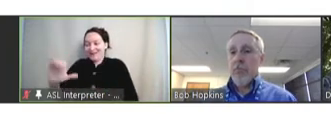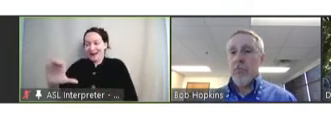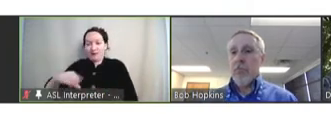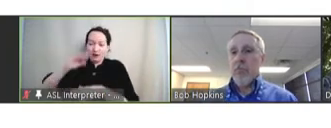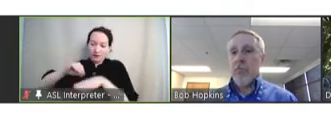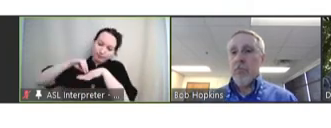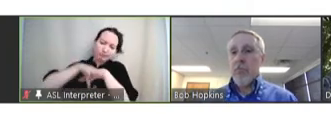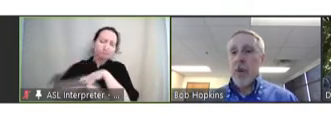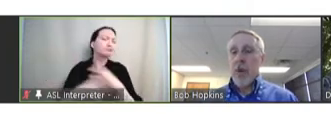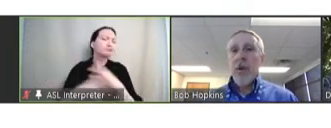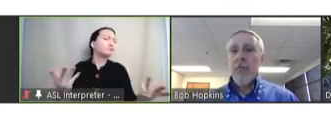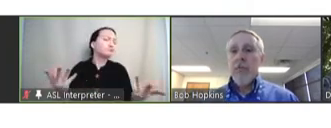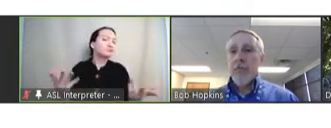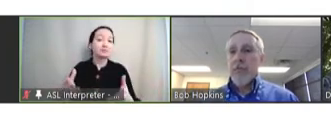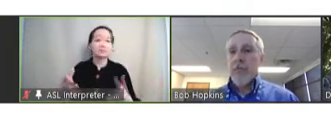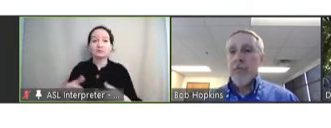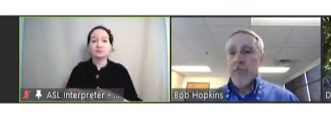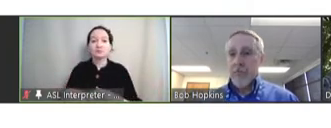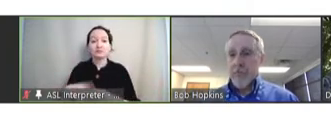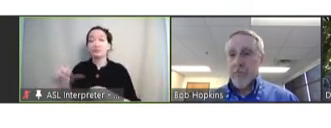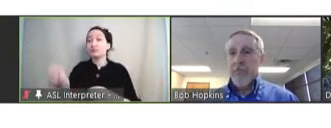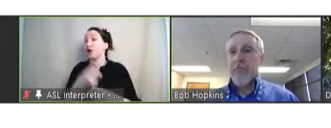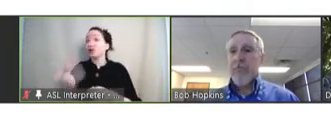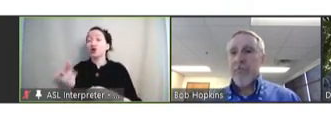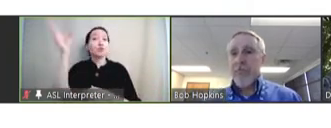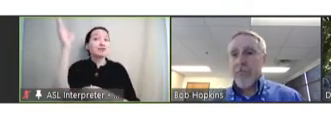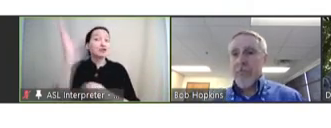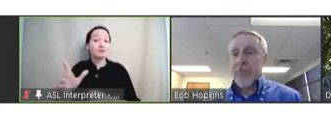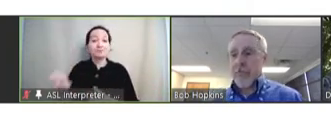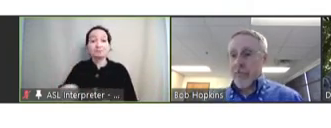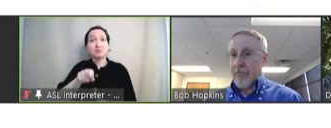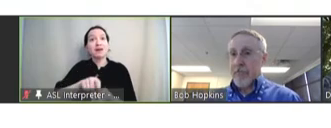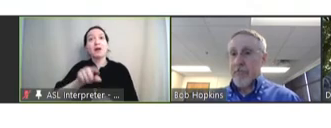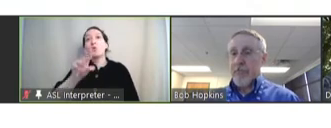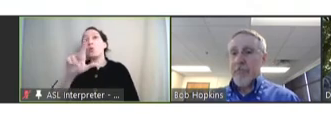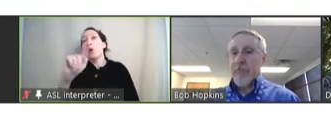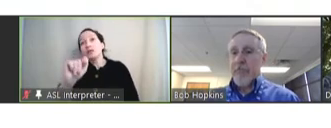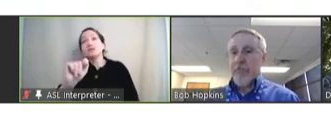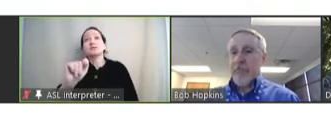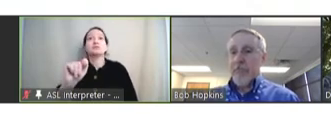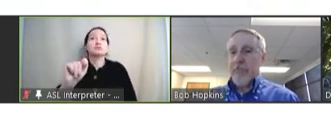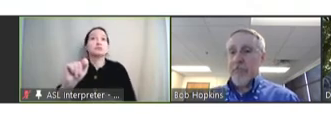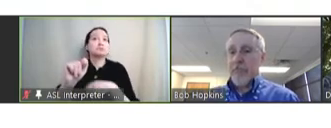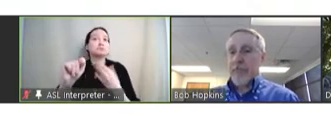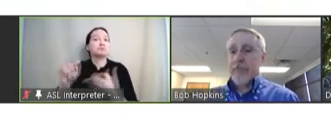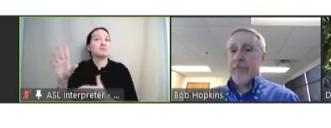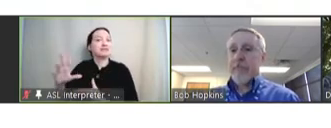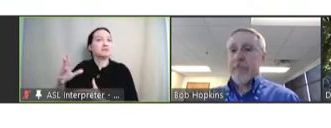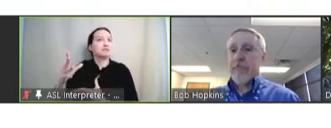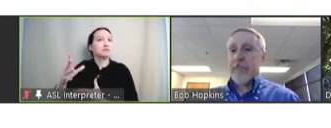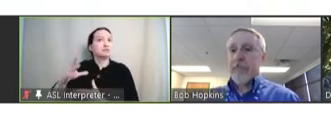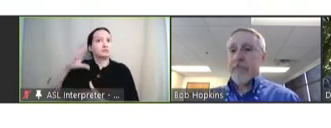Robert Hopkins: And I will open it up to any of the other presenters as well and particularly Walt with his rich history at NVAC. But I'll -- thank you.